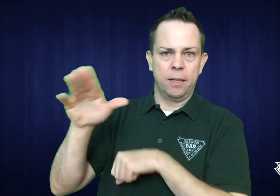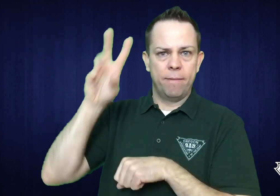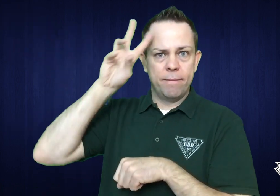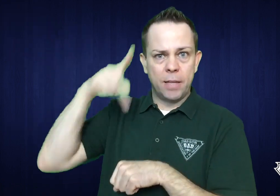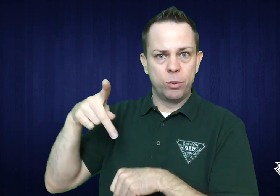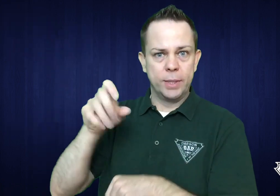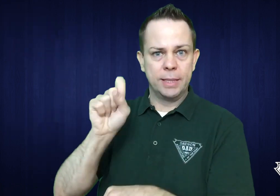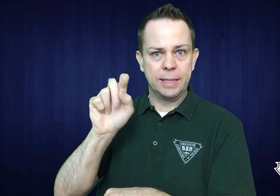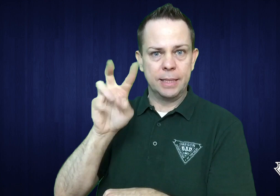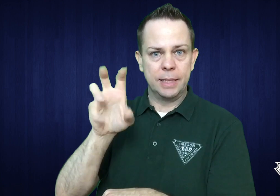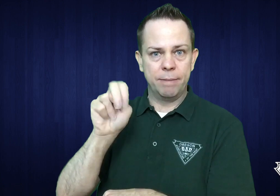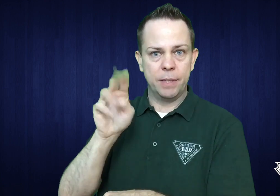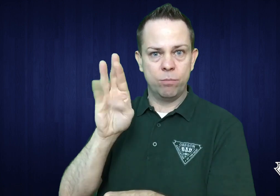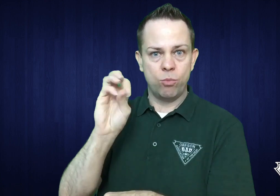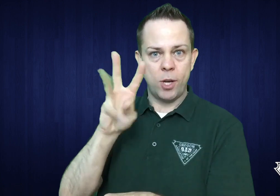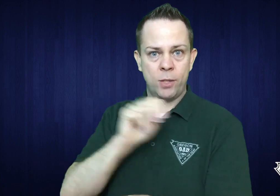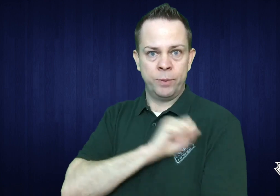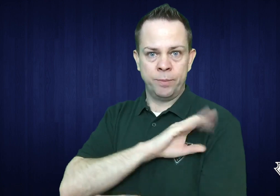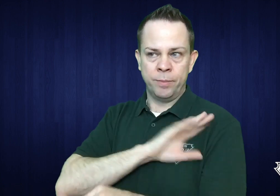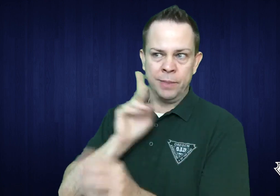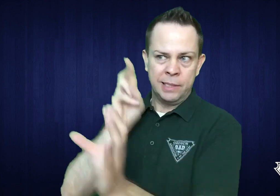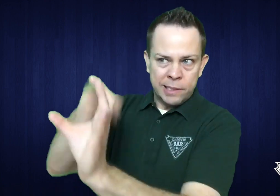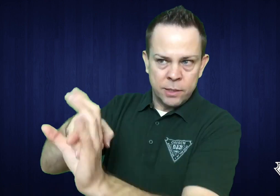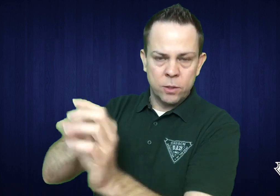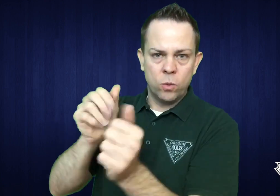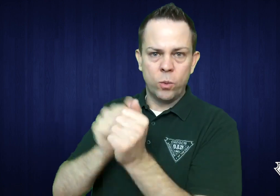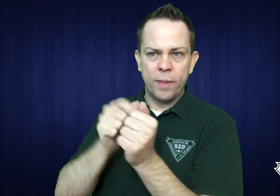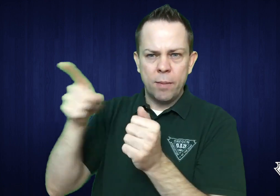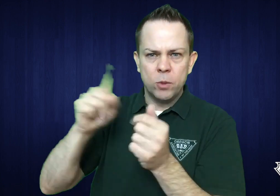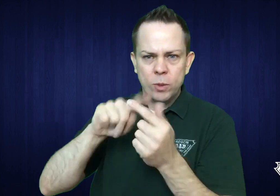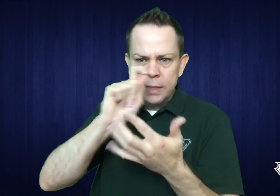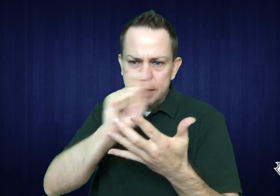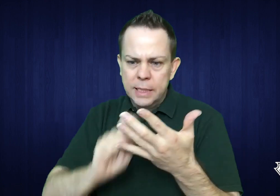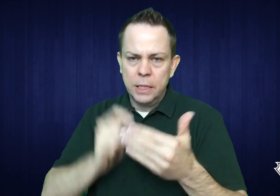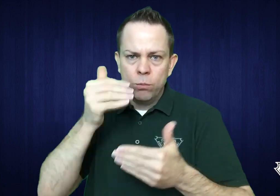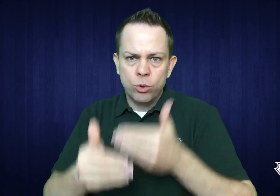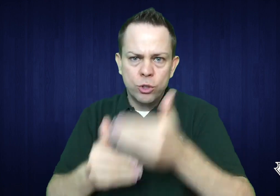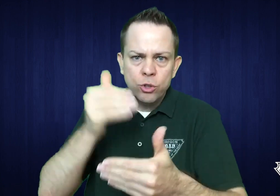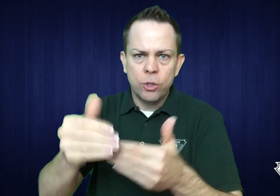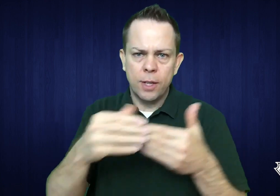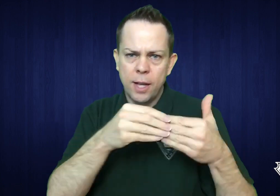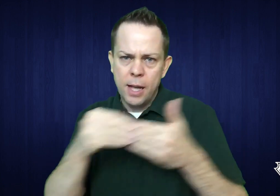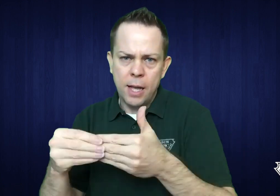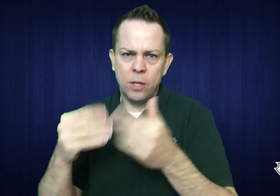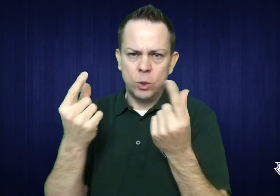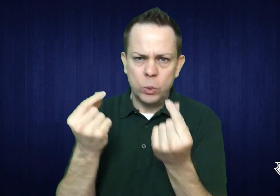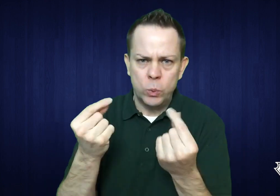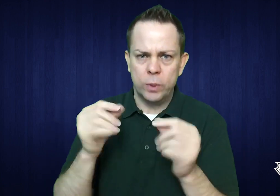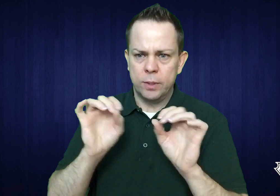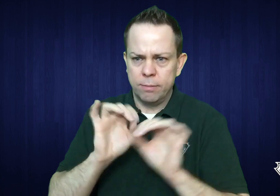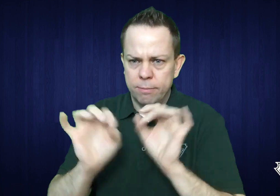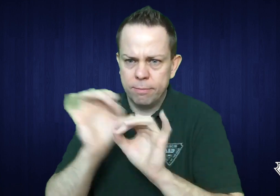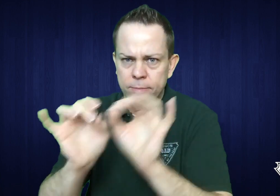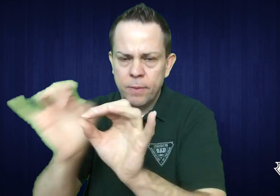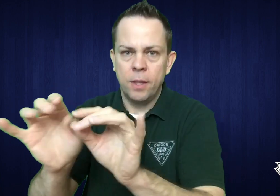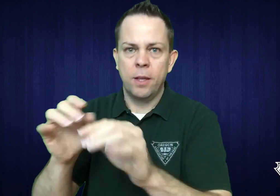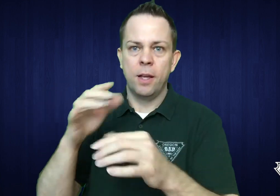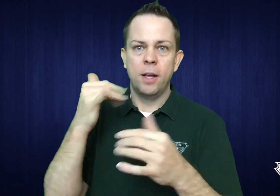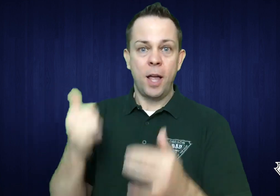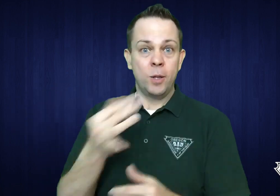they contacted us wanting more assistance, so we sent Vice President Steven Brown to provide input and help in writing procedures and guidelines.